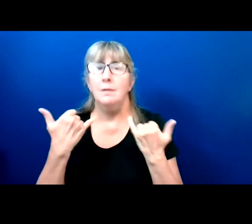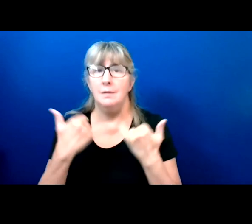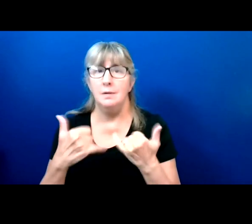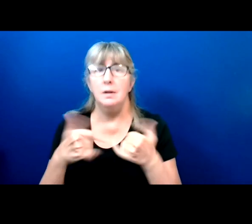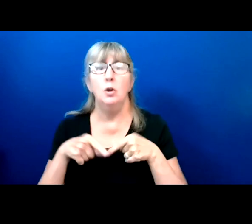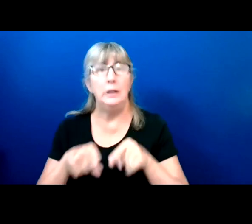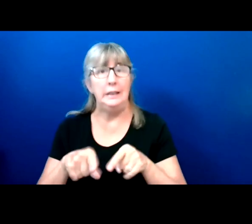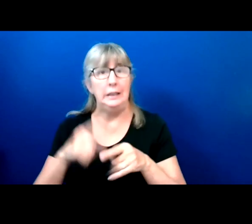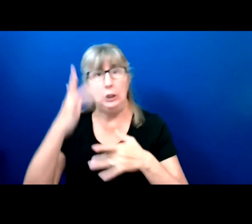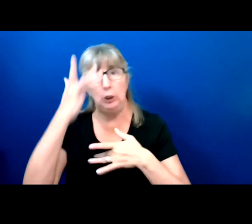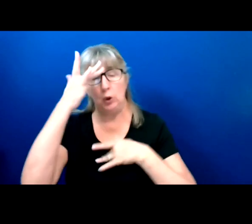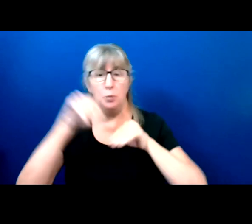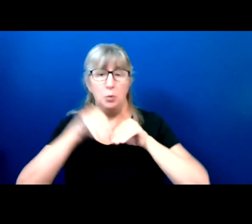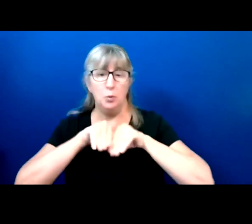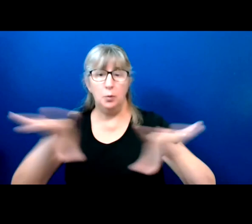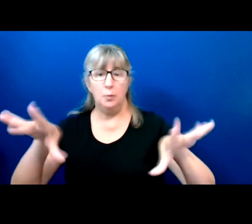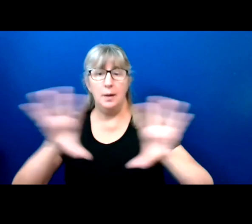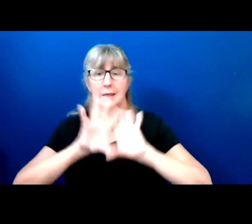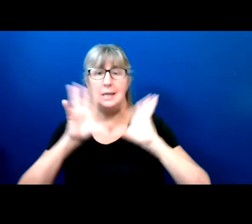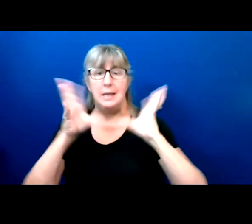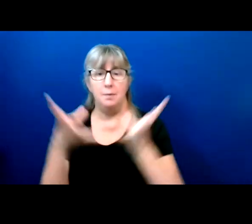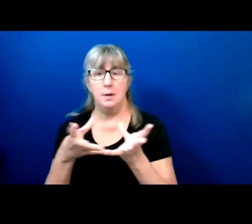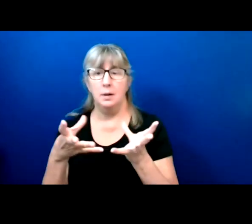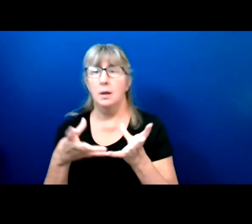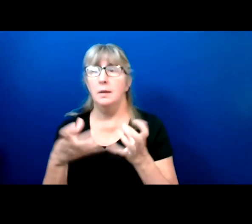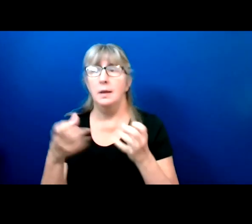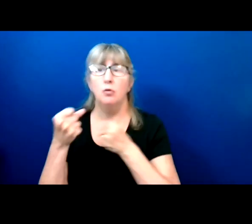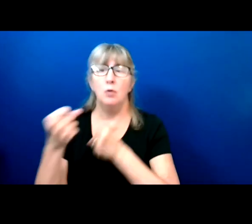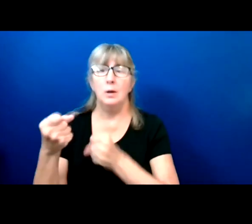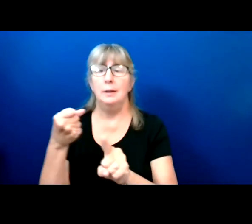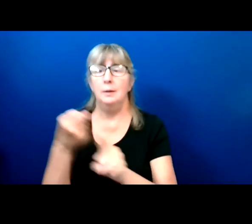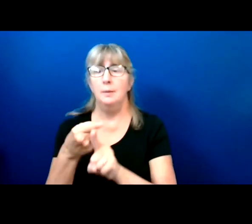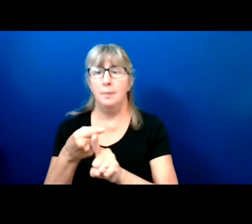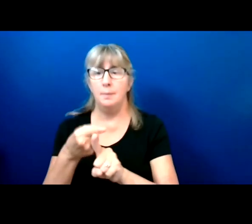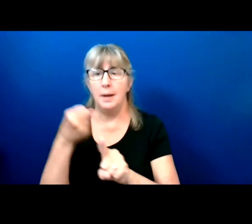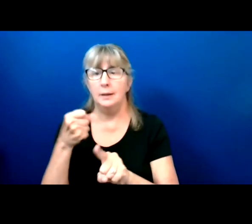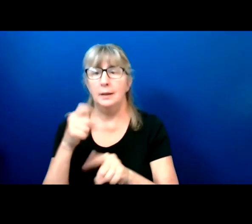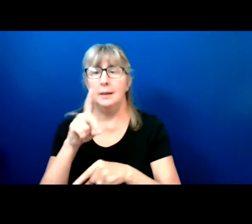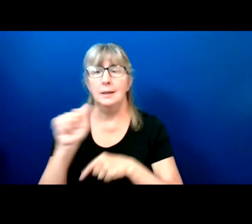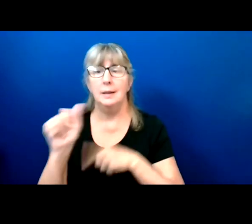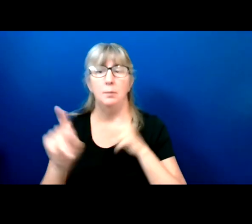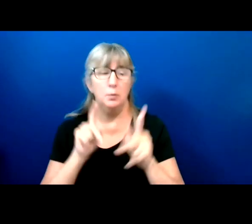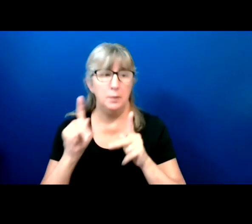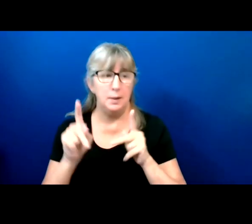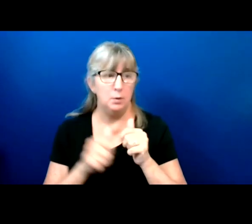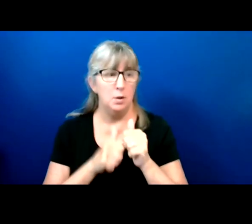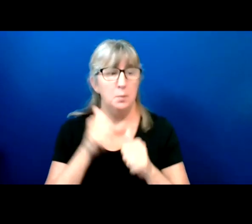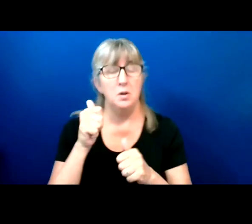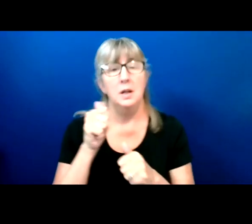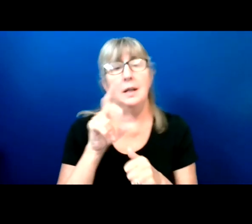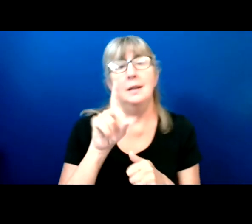One that has drastically impacted the disabled people, particularly disabled people of color.